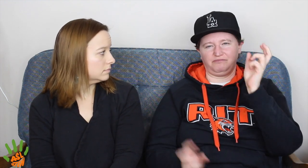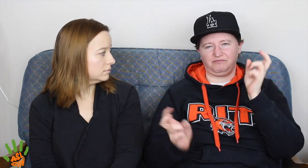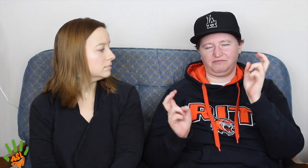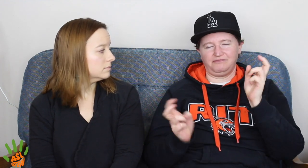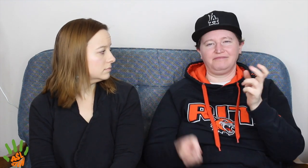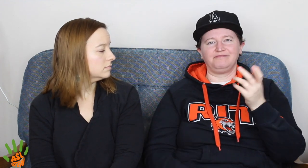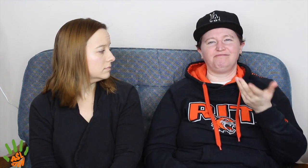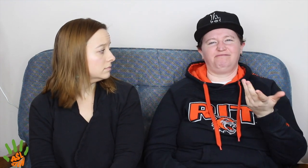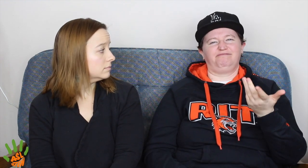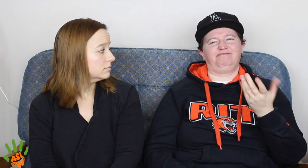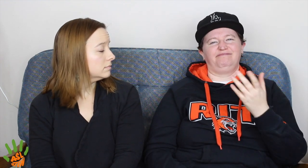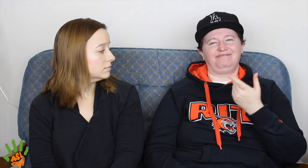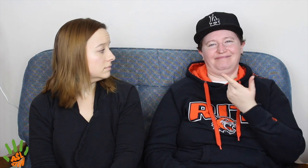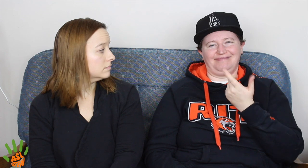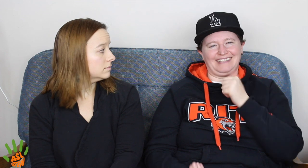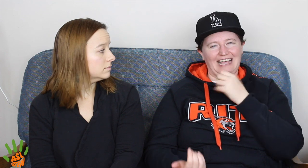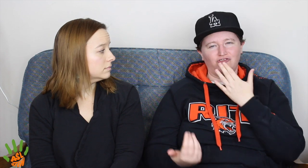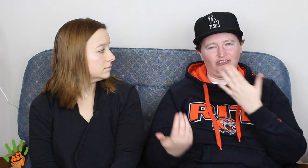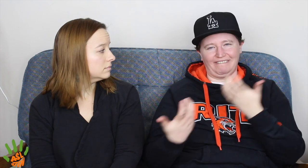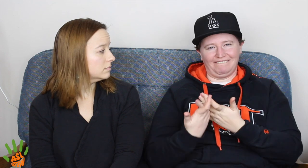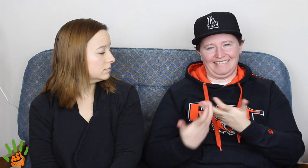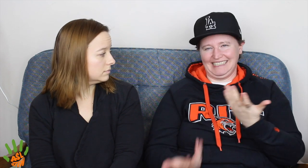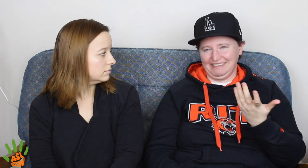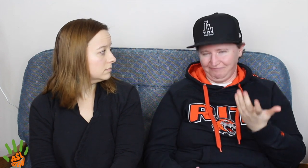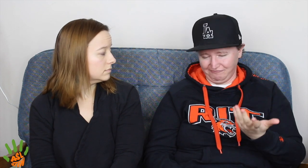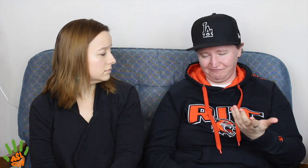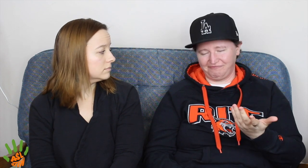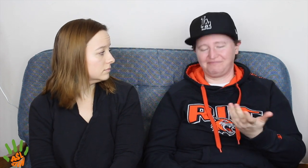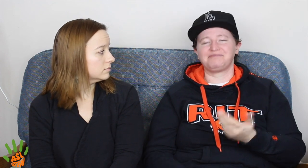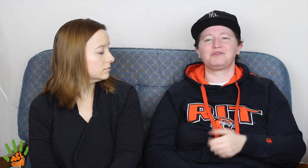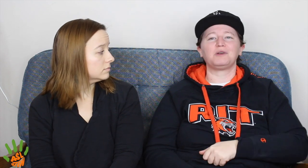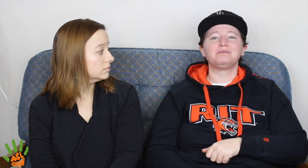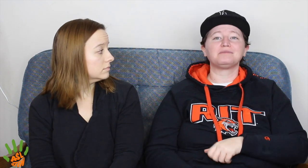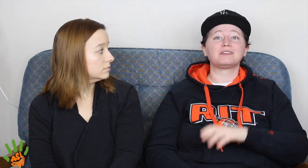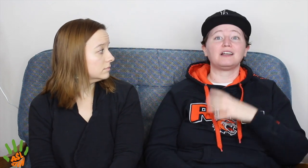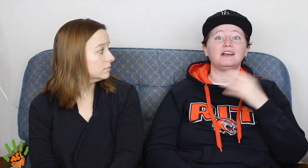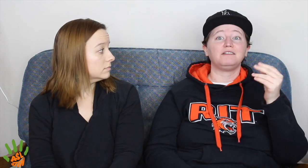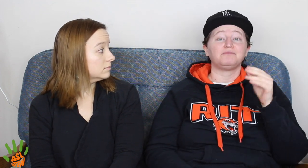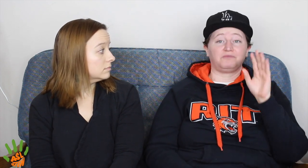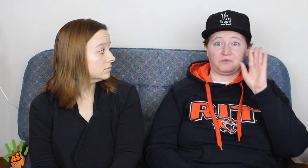They seemed "out of touch" and that's just not a good fit.